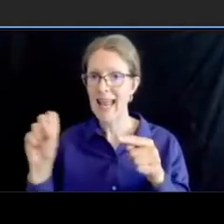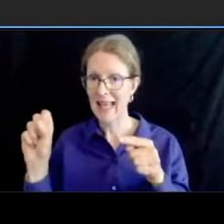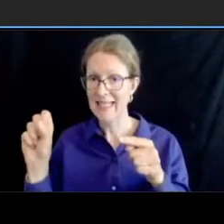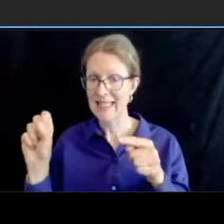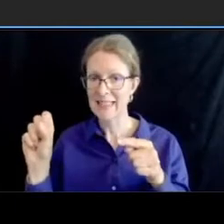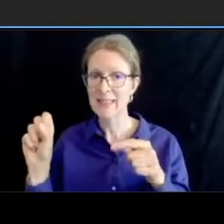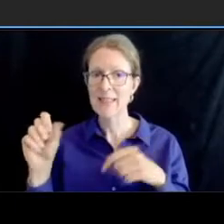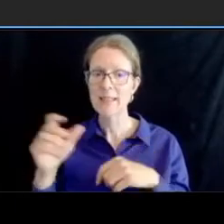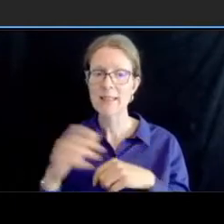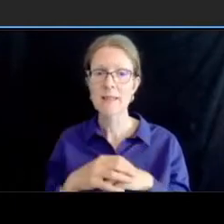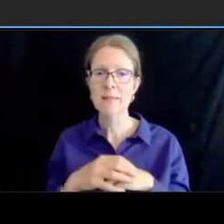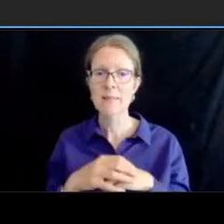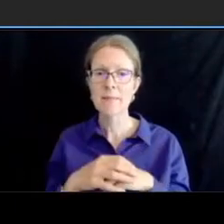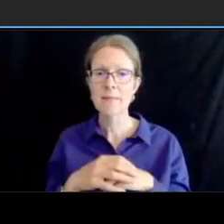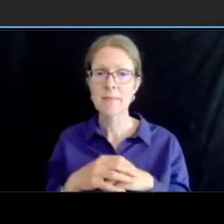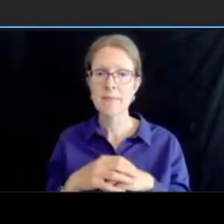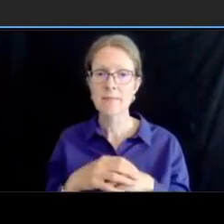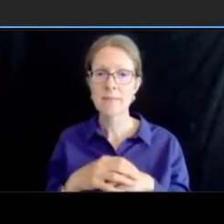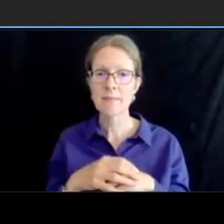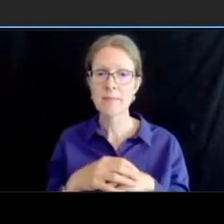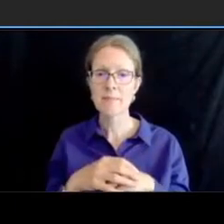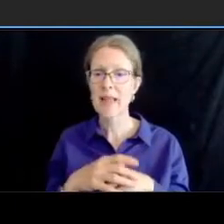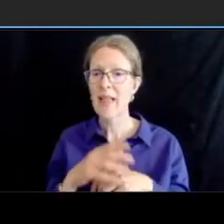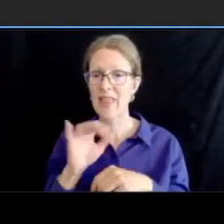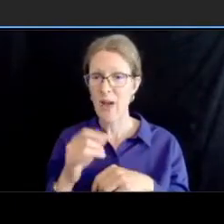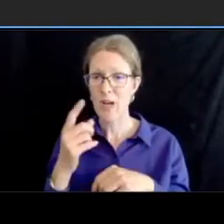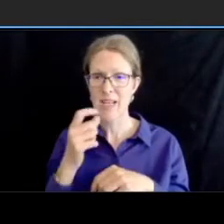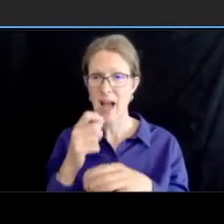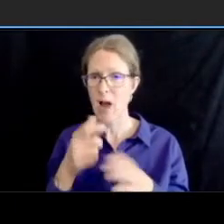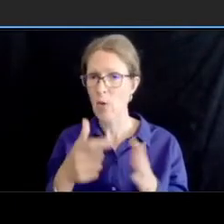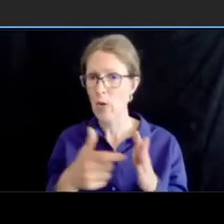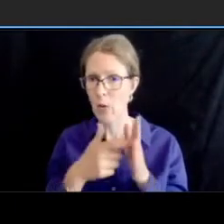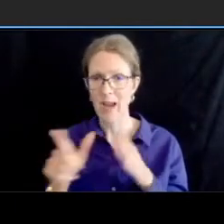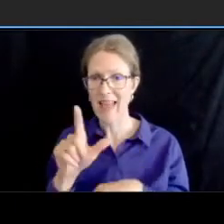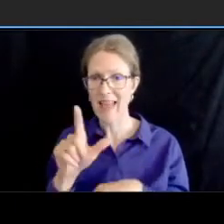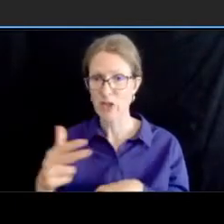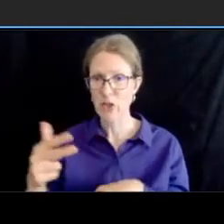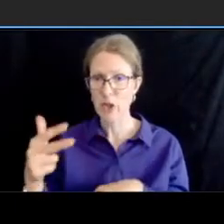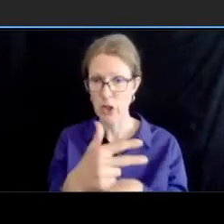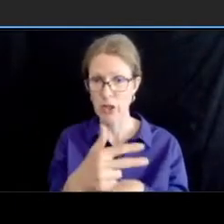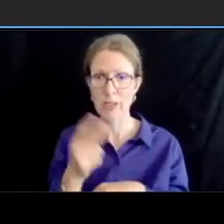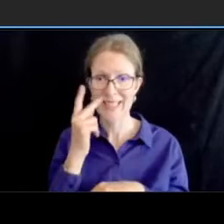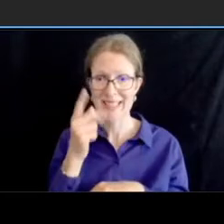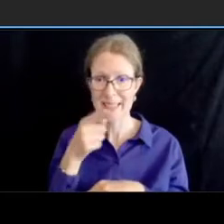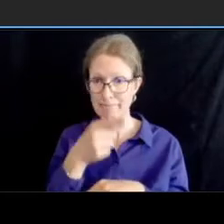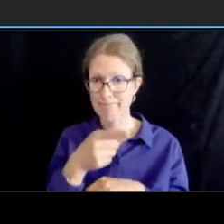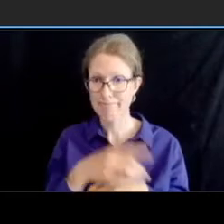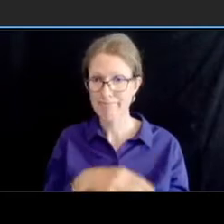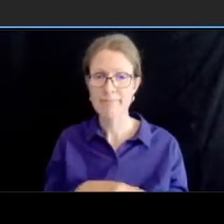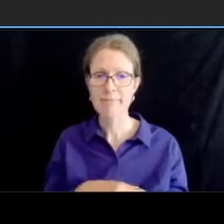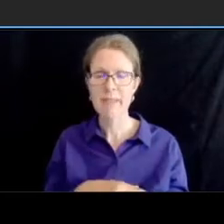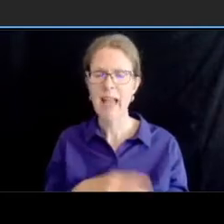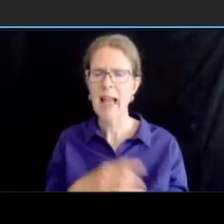median refuge island i'm gonna go back to this this section here um this is the section between